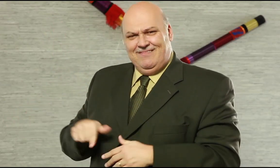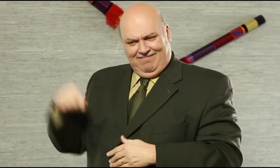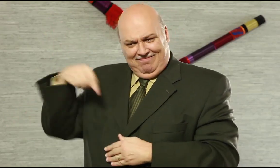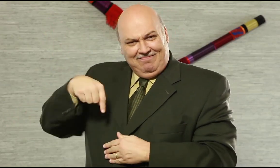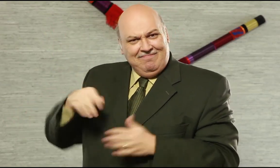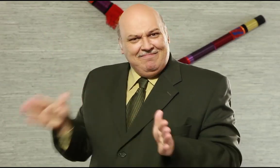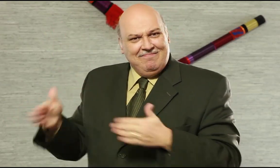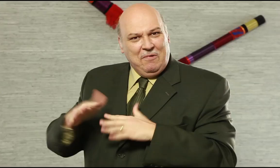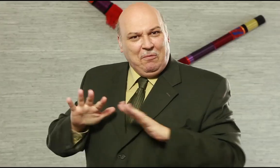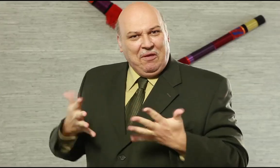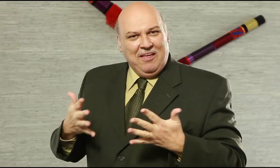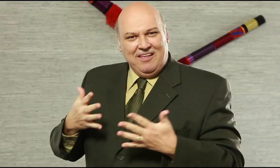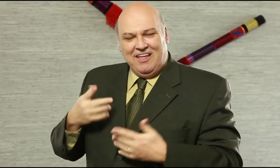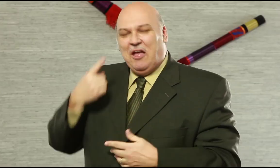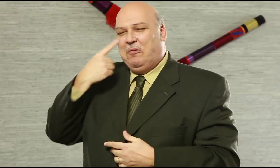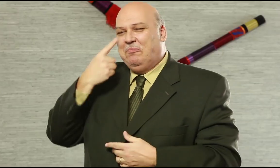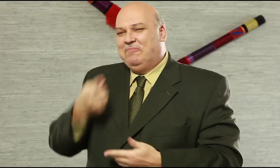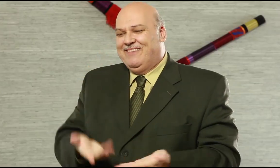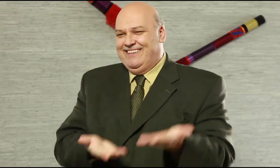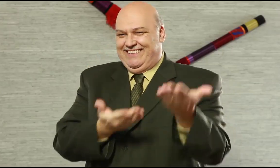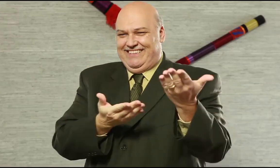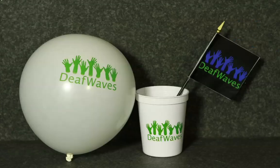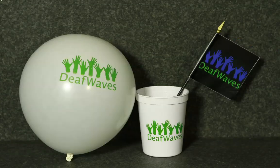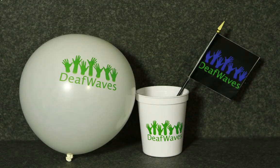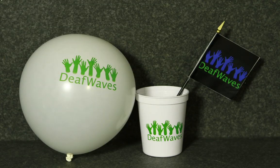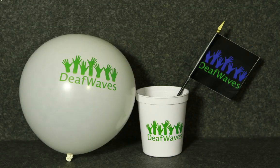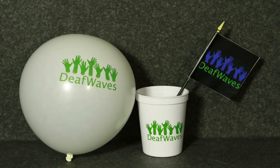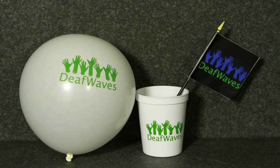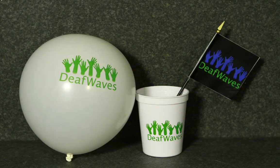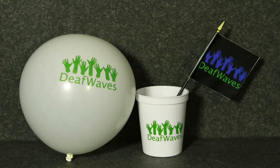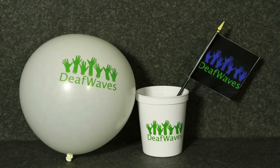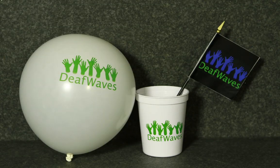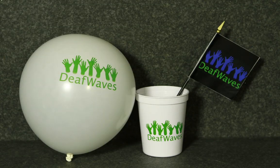shows, inform us in advance with your name